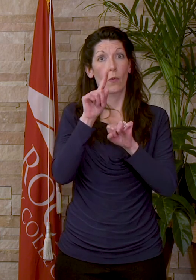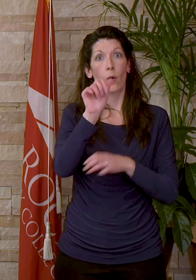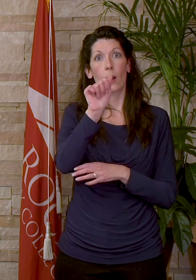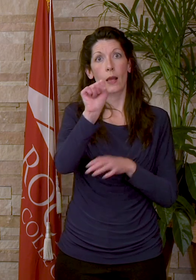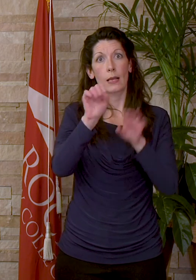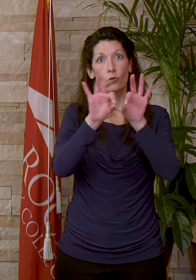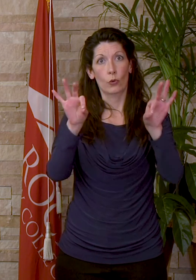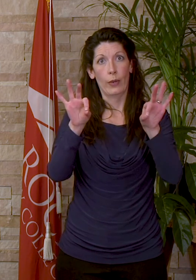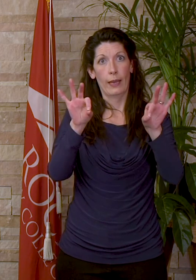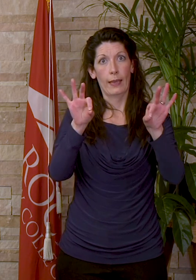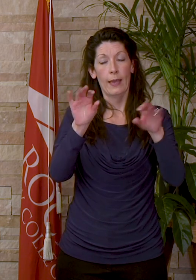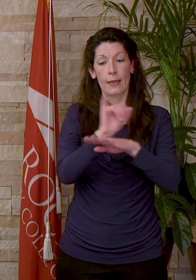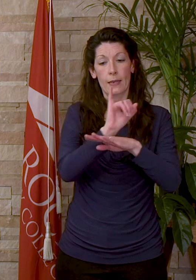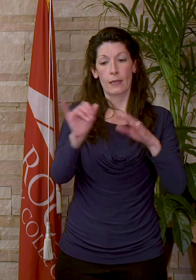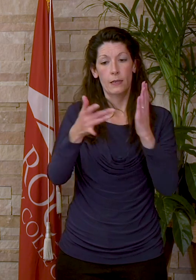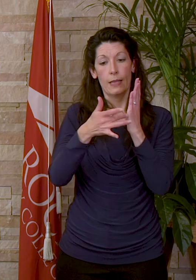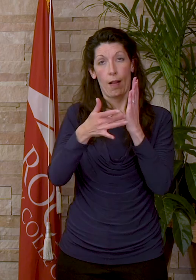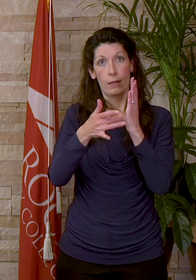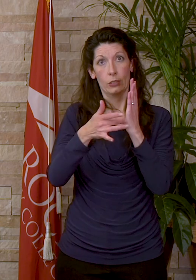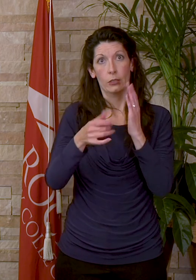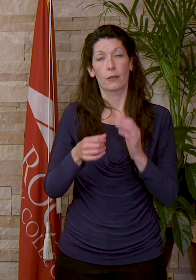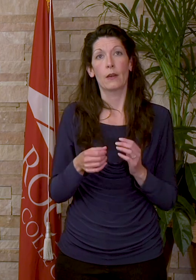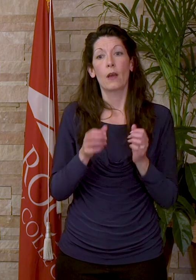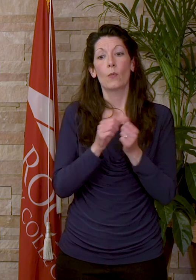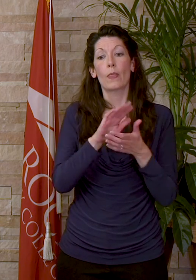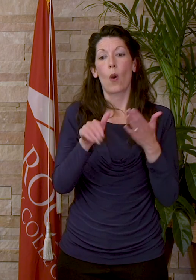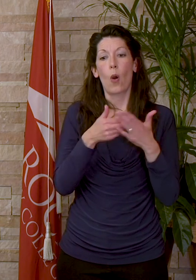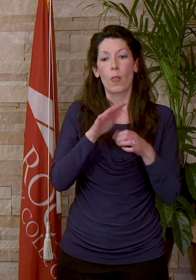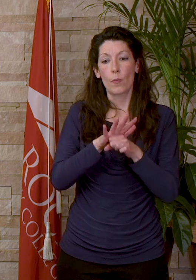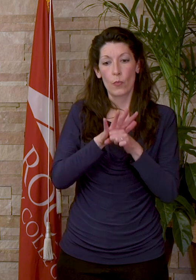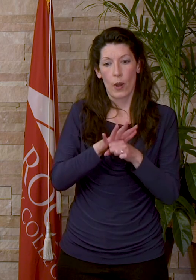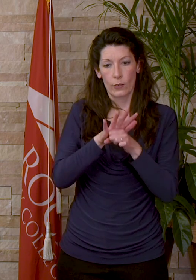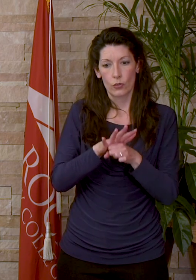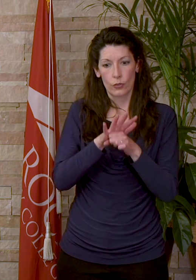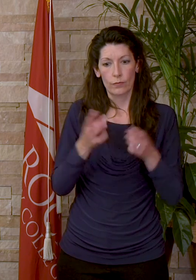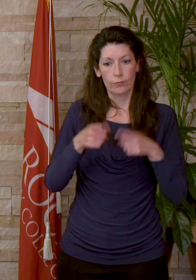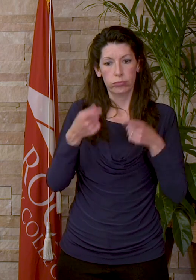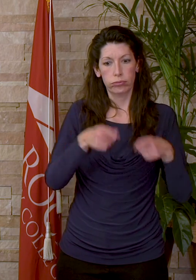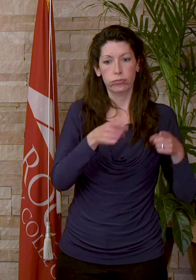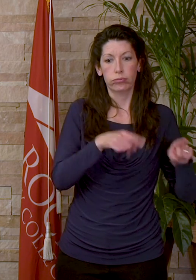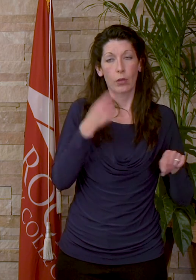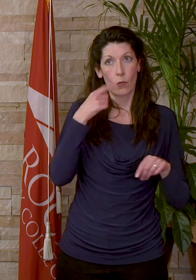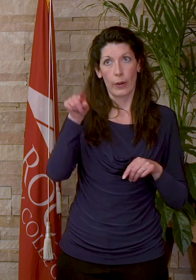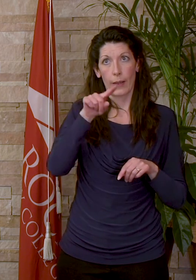in industrial technology. With all of the pressures that have gone on for him and in our country and